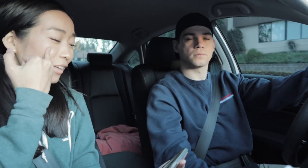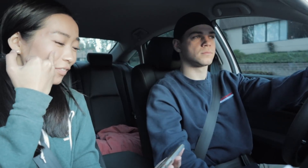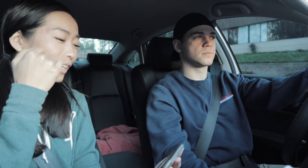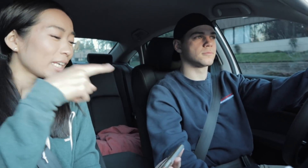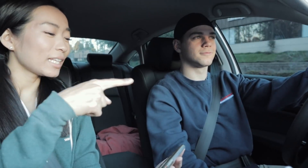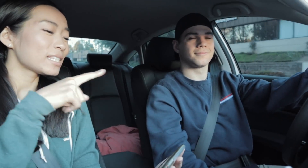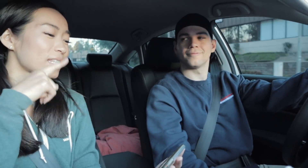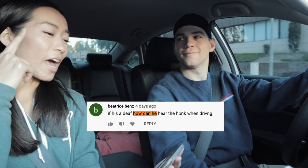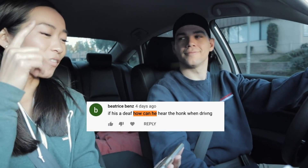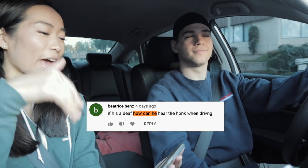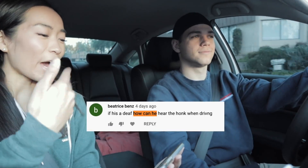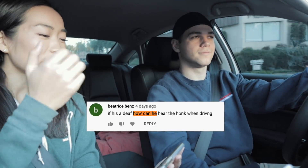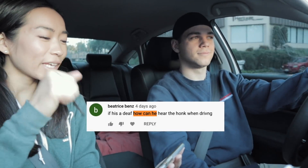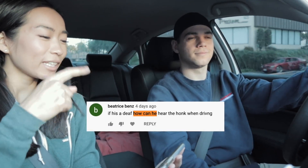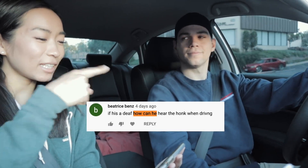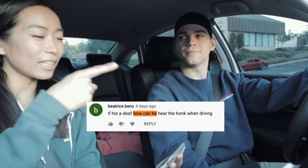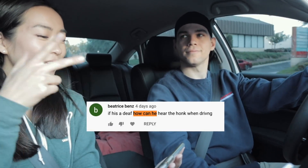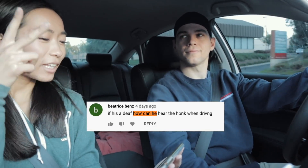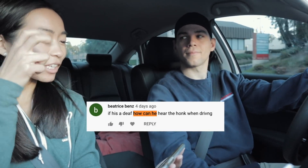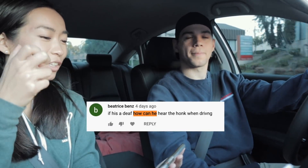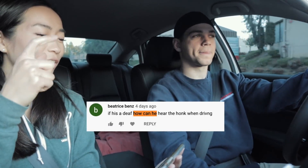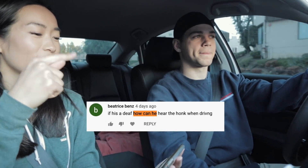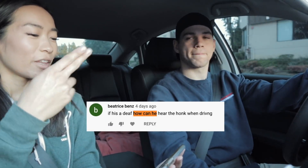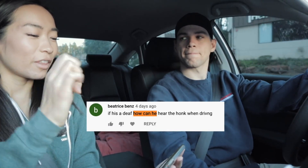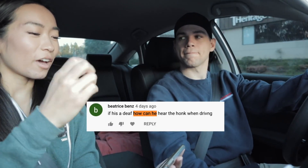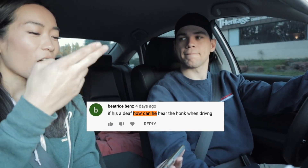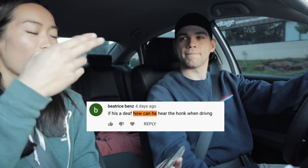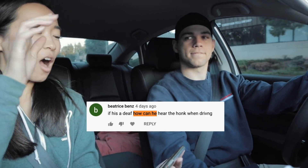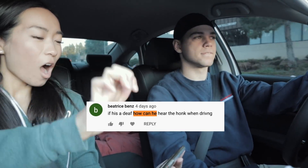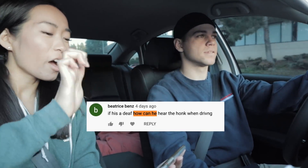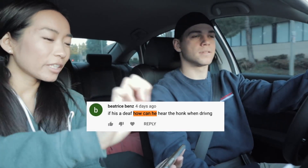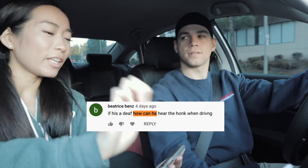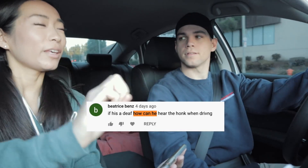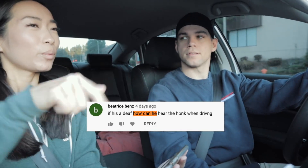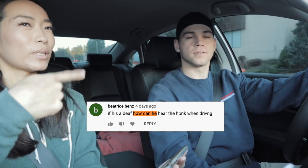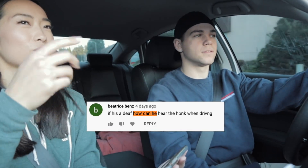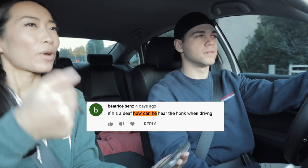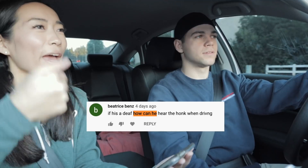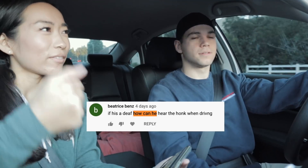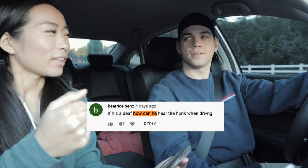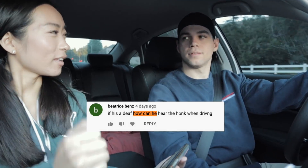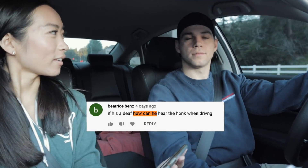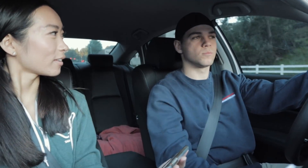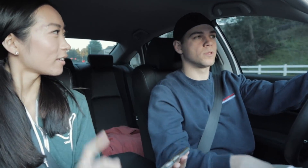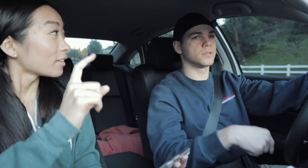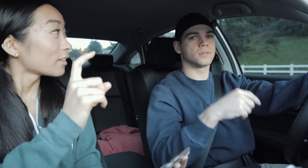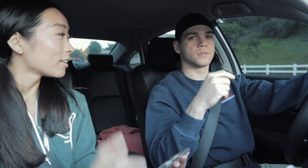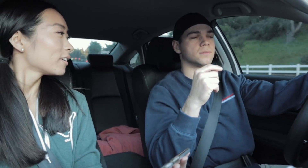E: If he's deaf how can he hear the honking when driving?